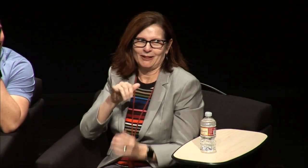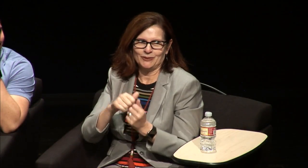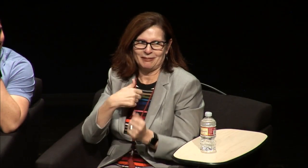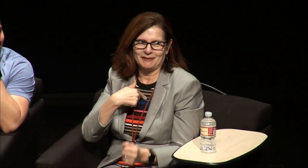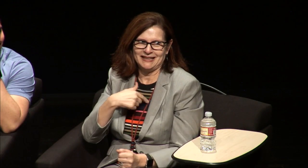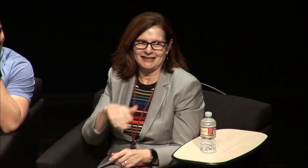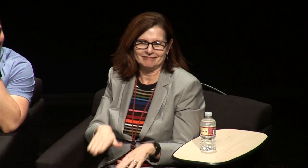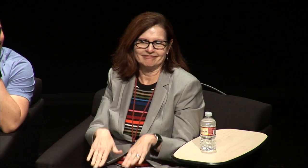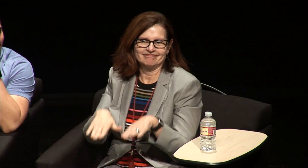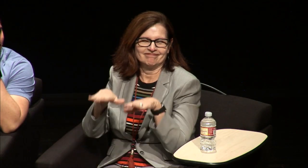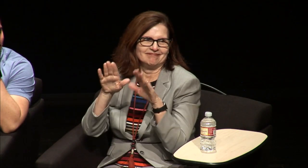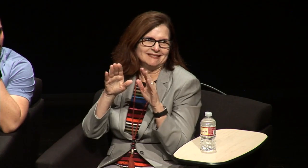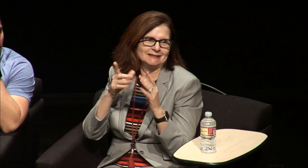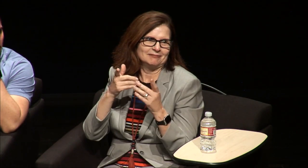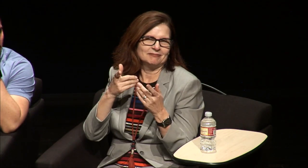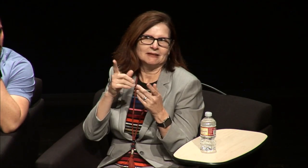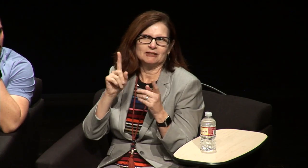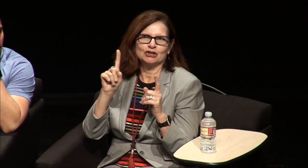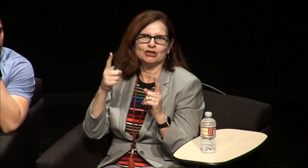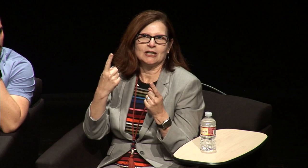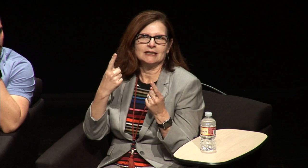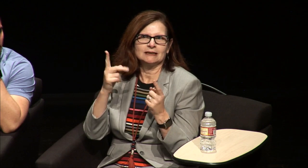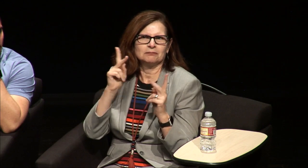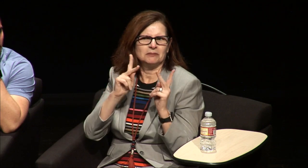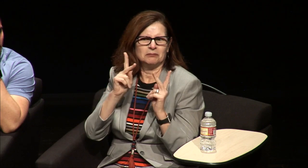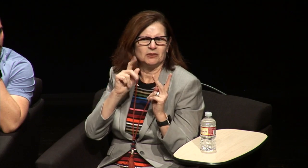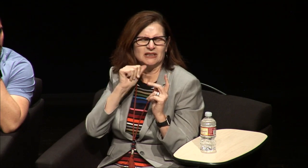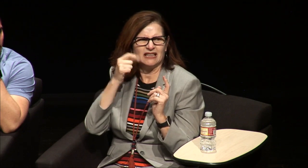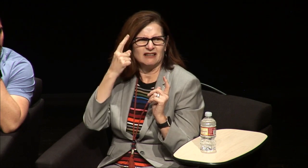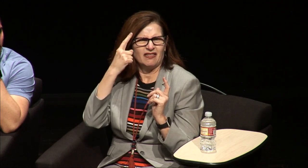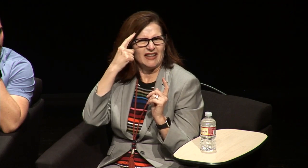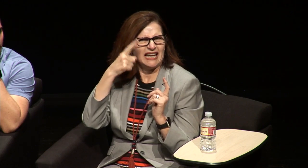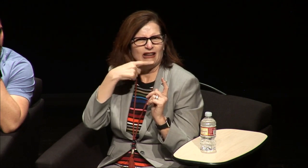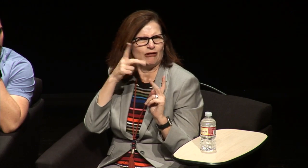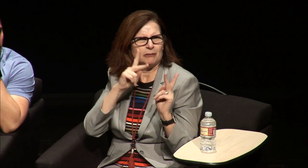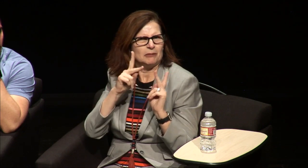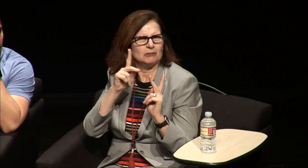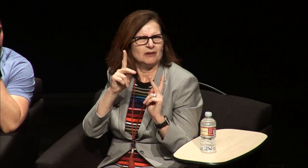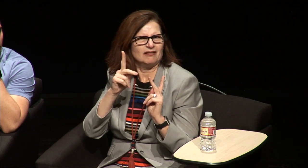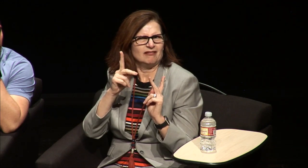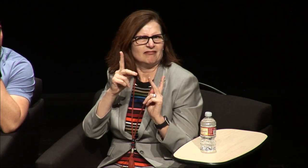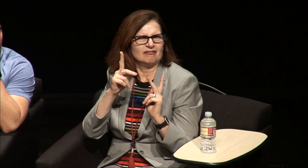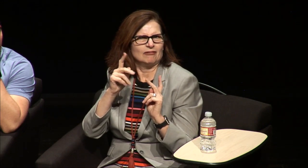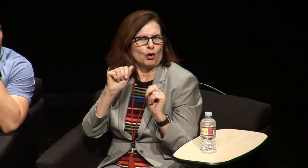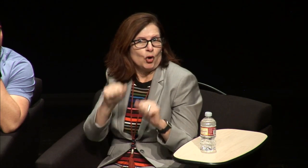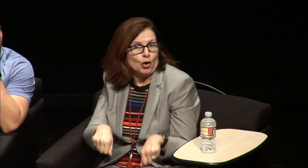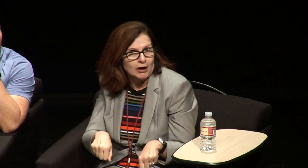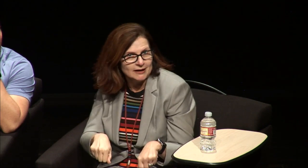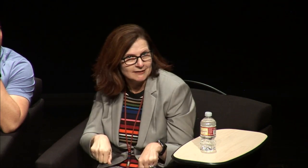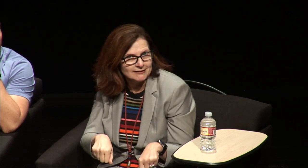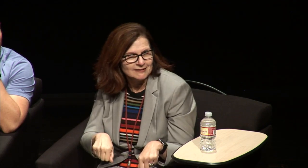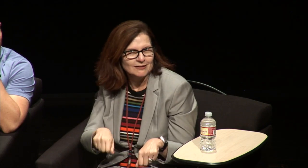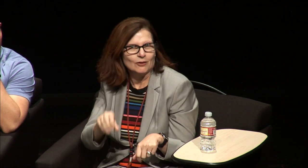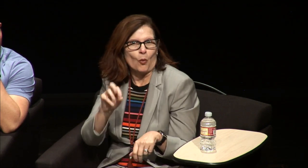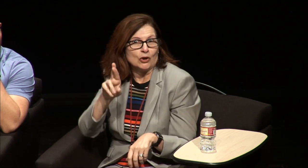fingerspell at best to communicate with me people hearing people then I don't